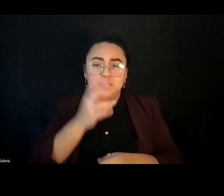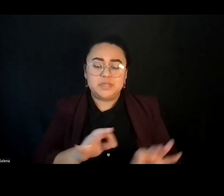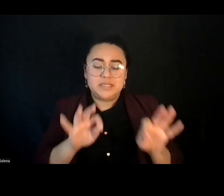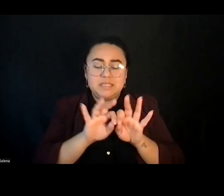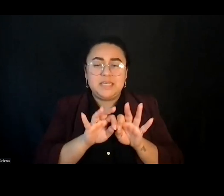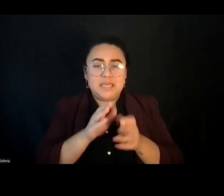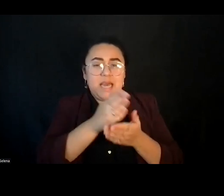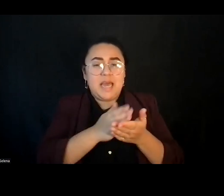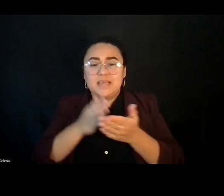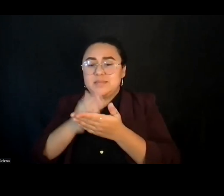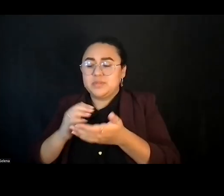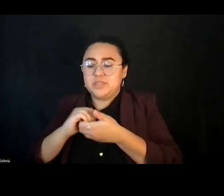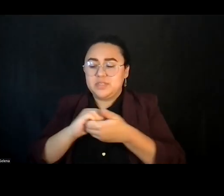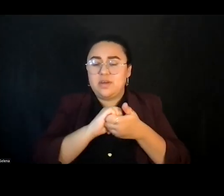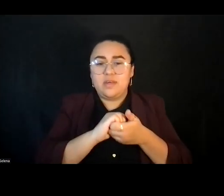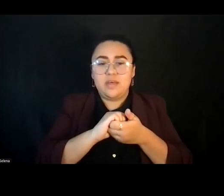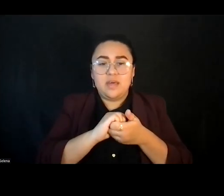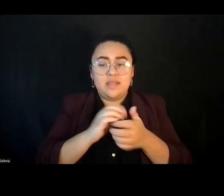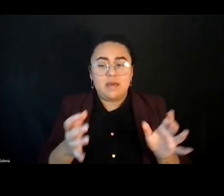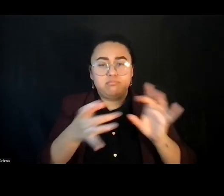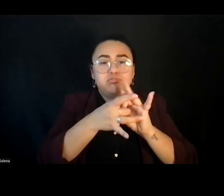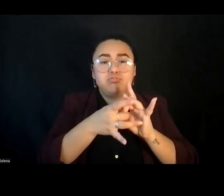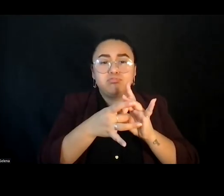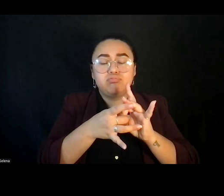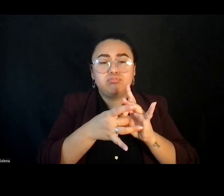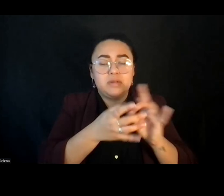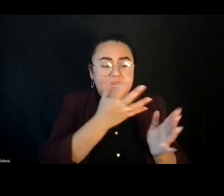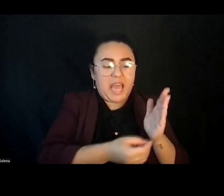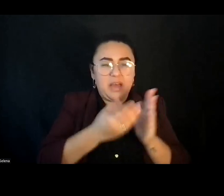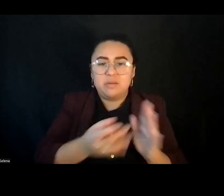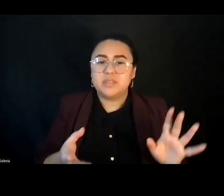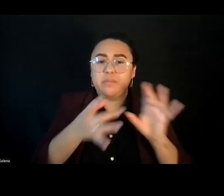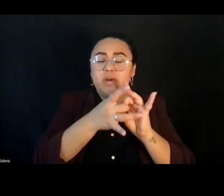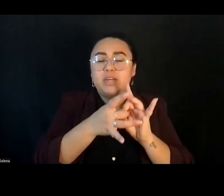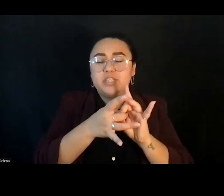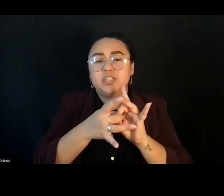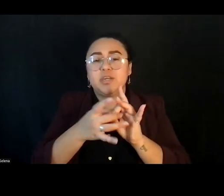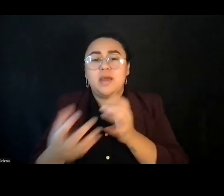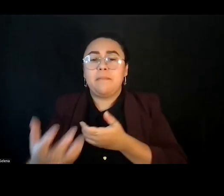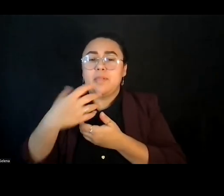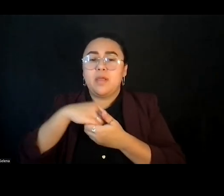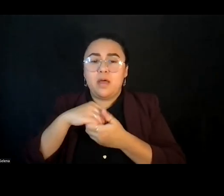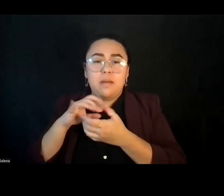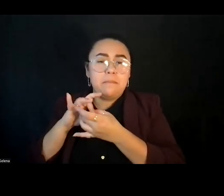and belonging piece, as well as the defending and protecting and the fight that our communities need to have. How do we hold those in dynamic tension?